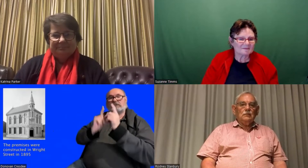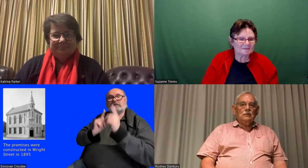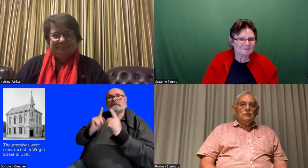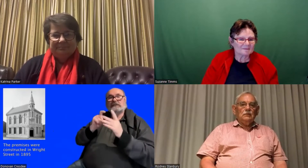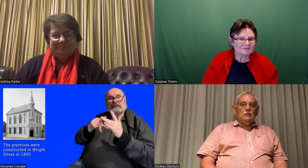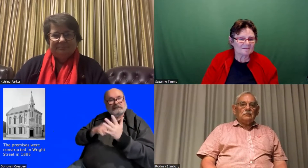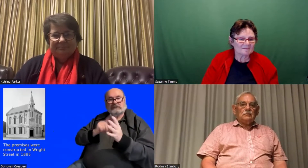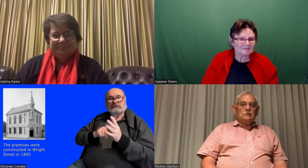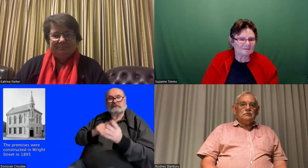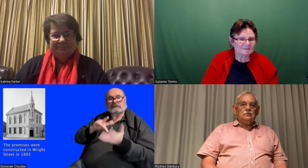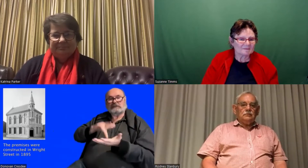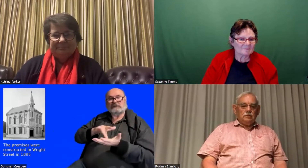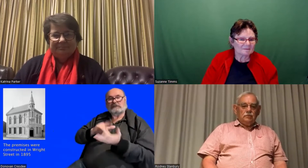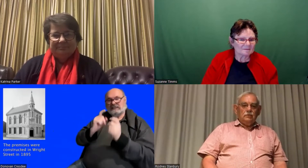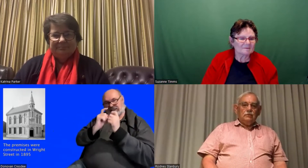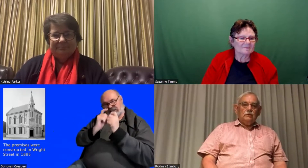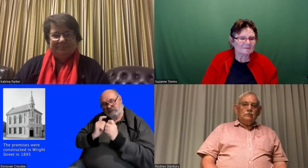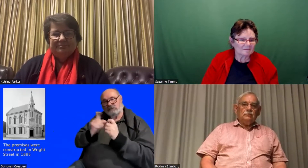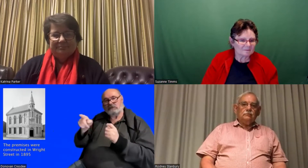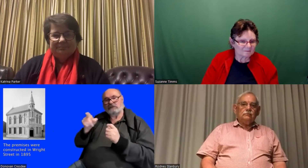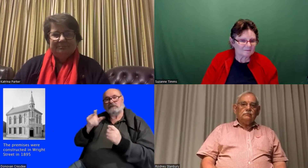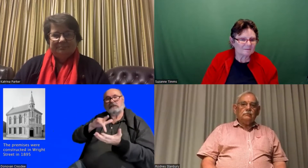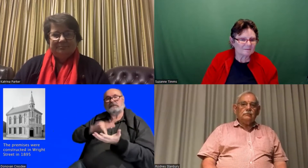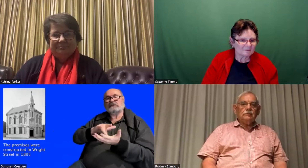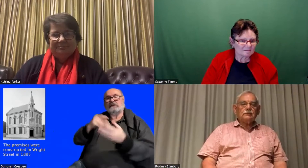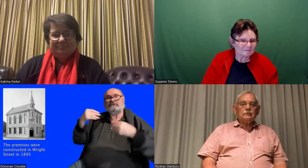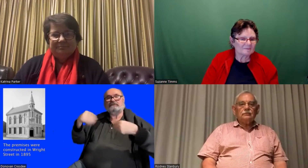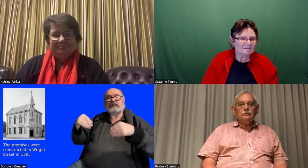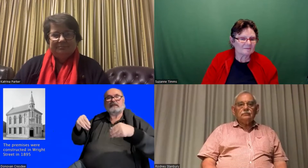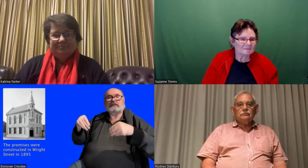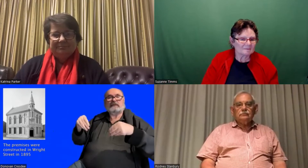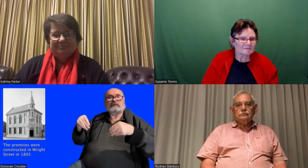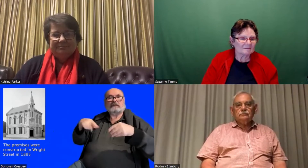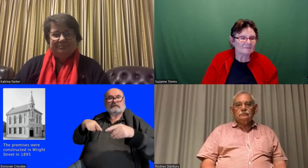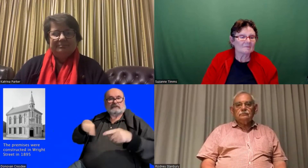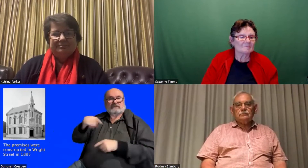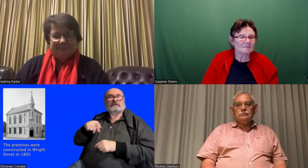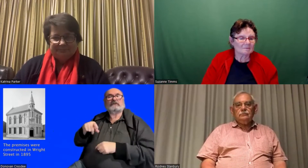This was in the city - in the city centre, right near the Central Markets.